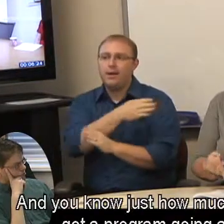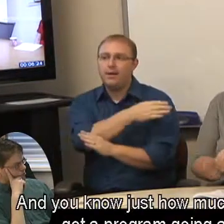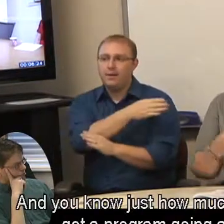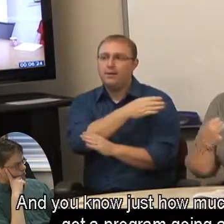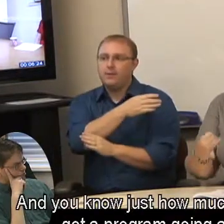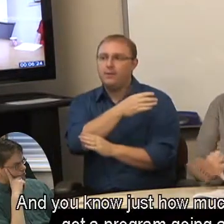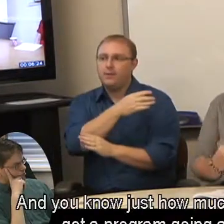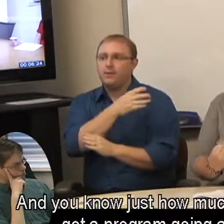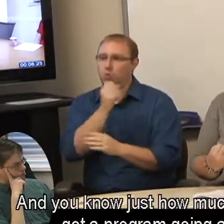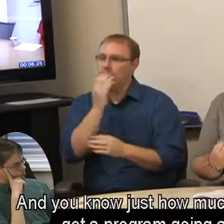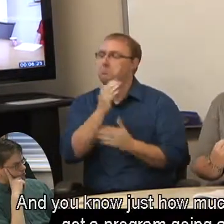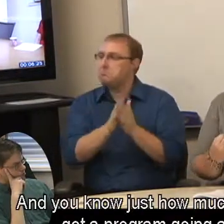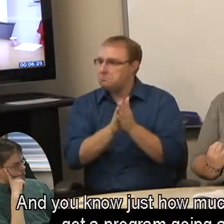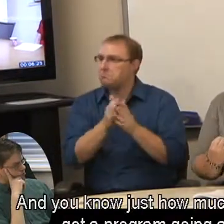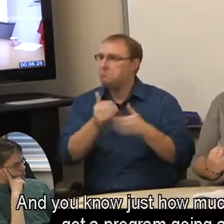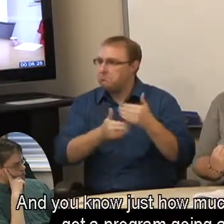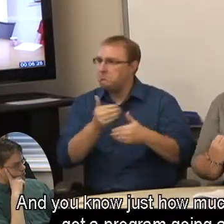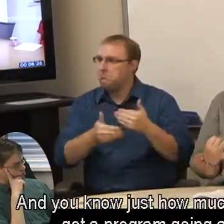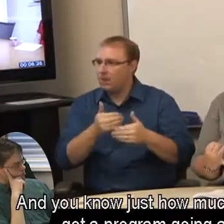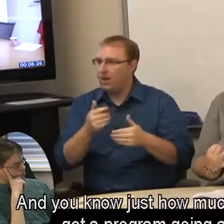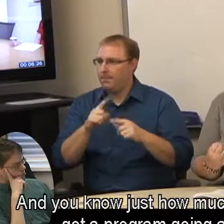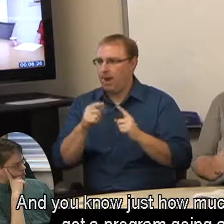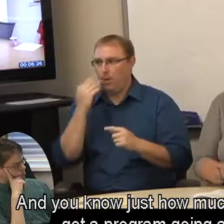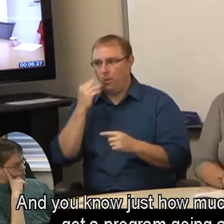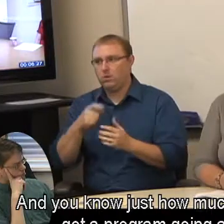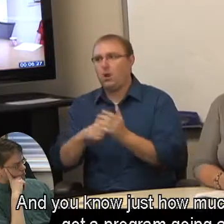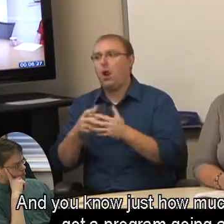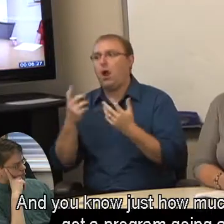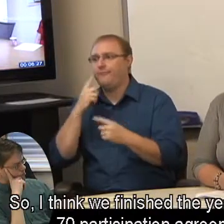And you know just how much it takes to get a program going again.